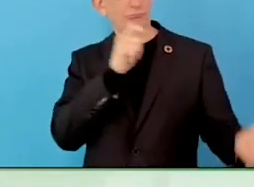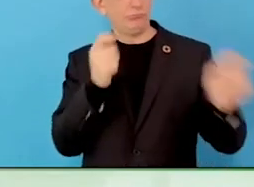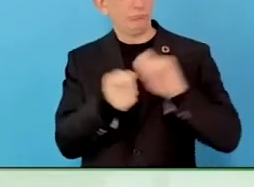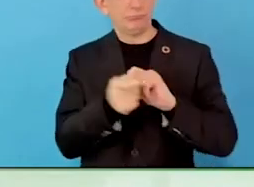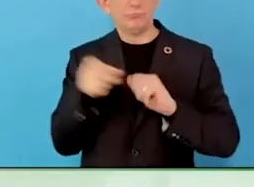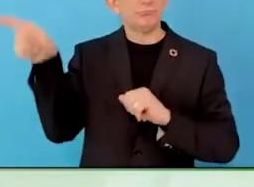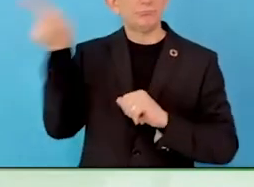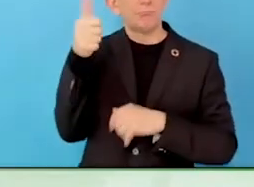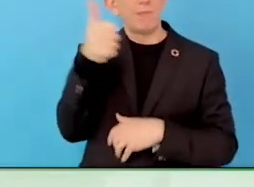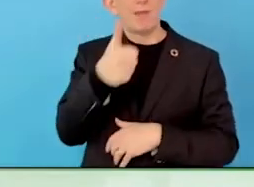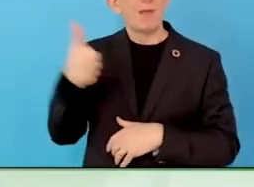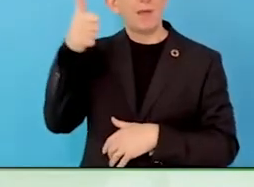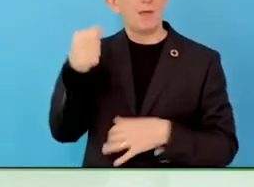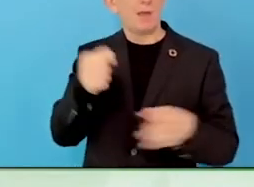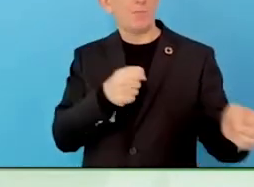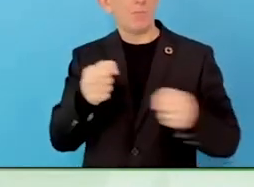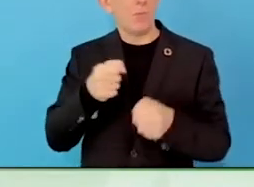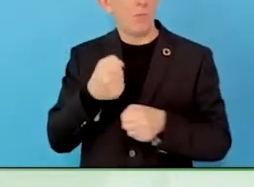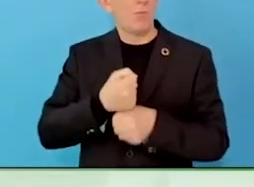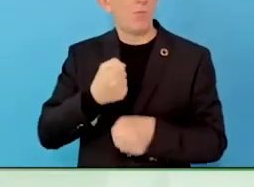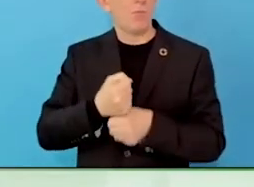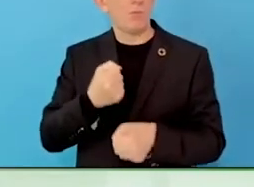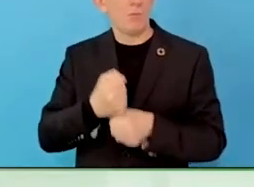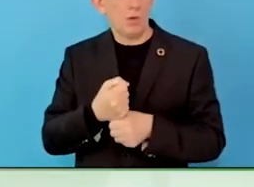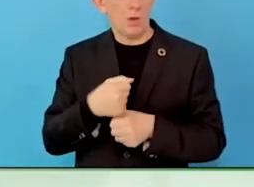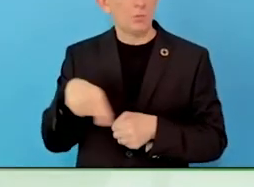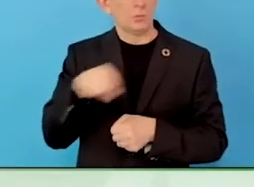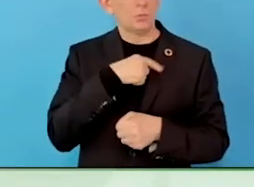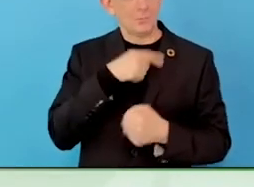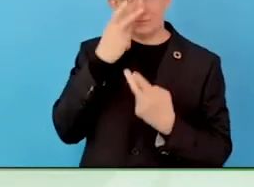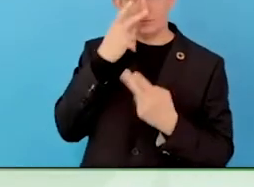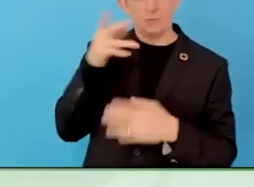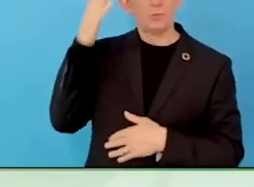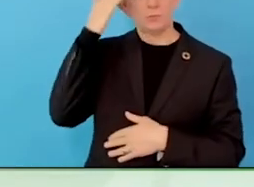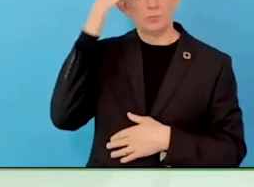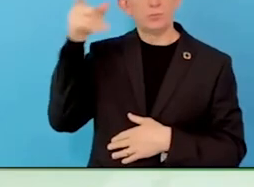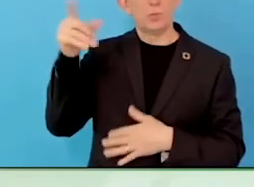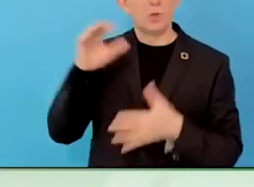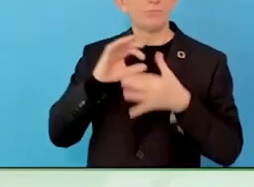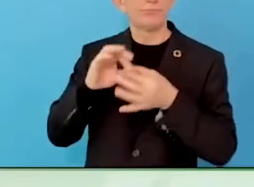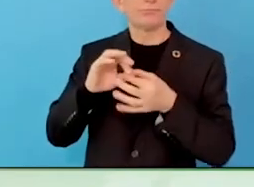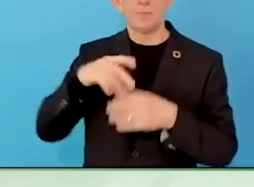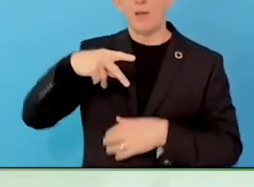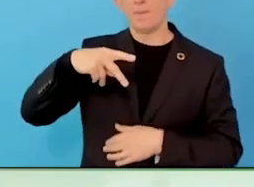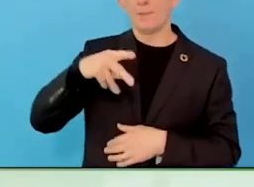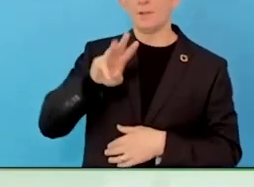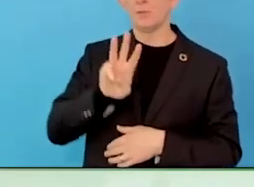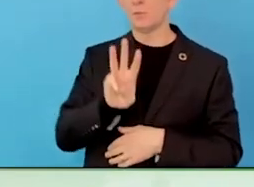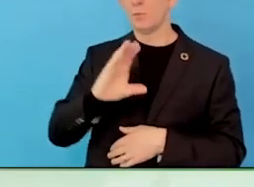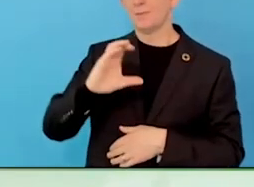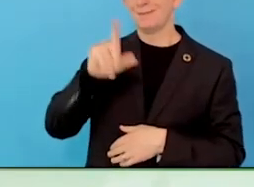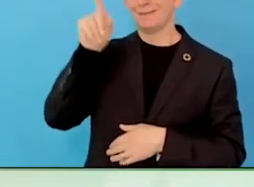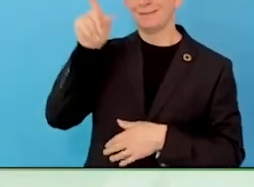not easy to describe it with words but to use the example, when we